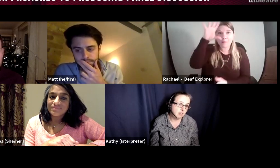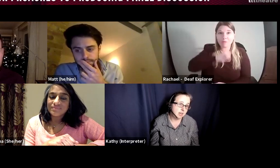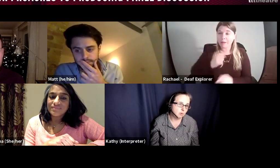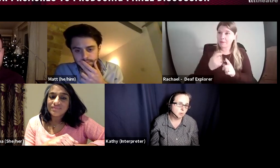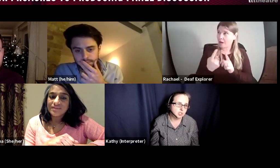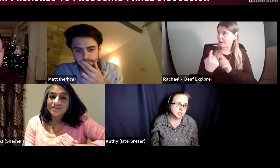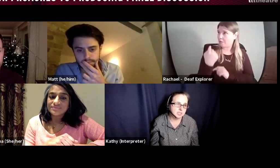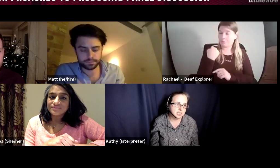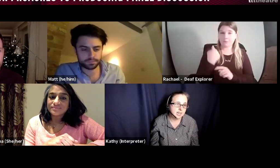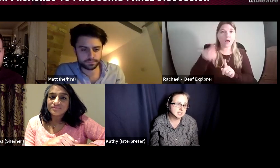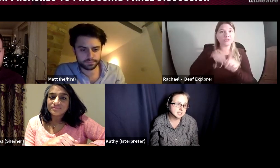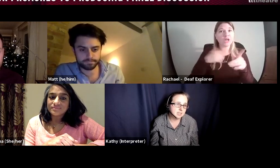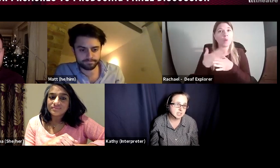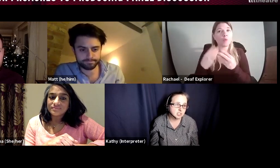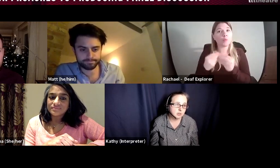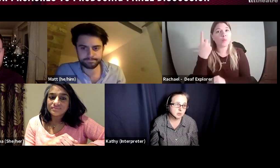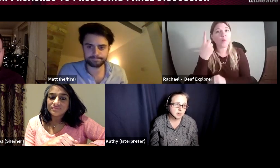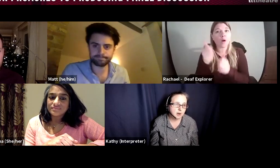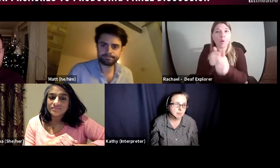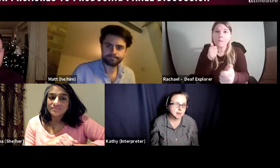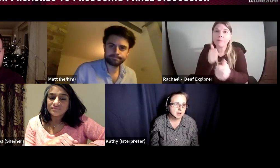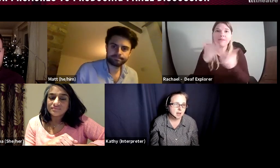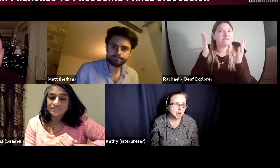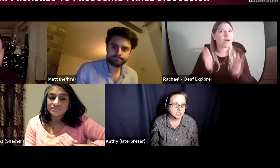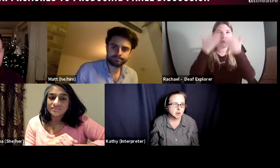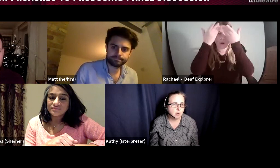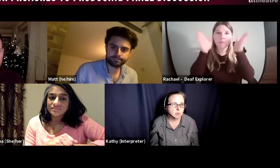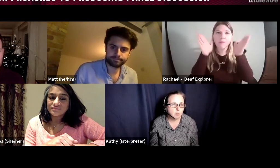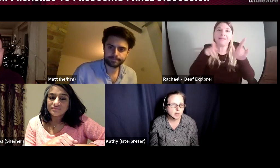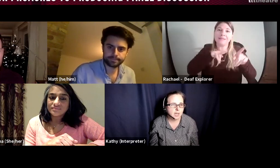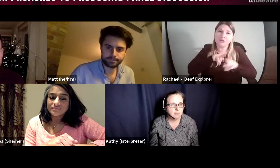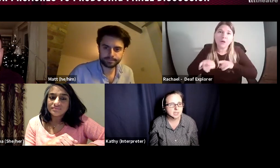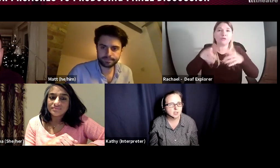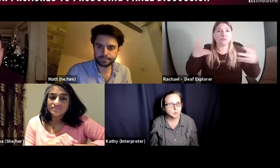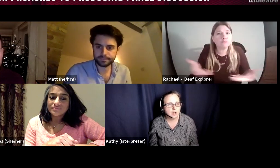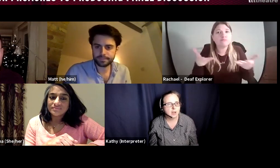more opportunities and it's still an issue, last year I worked with one company who were